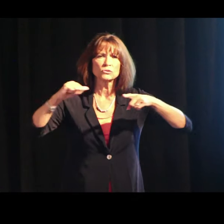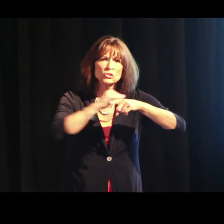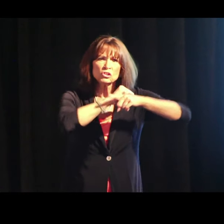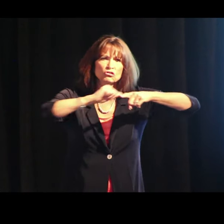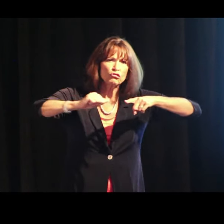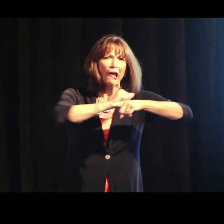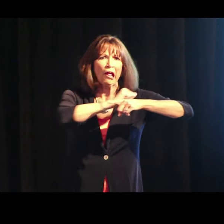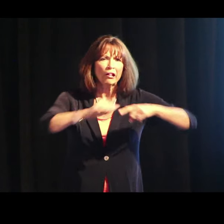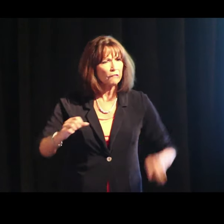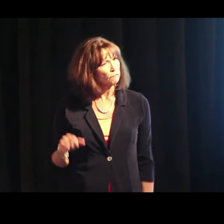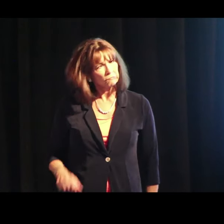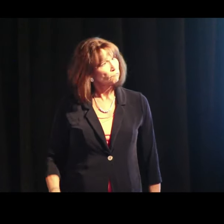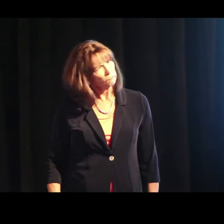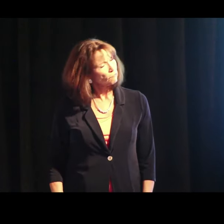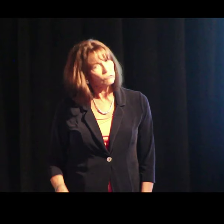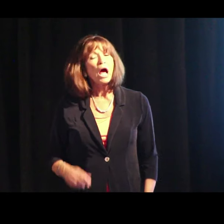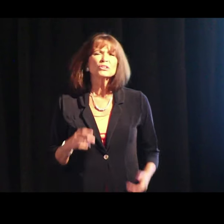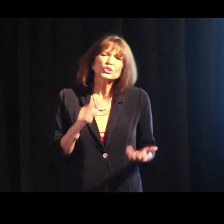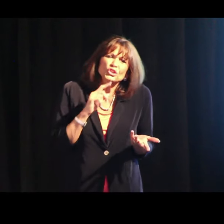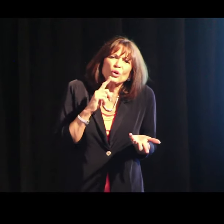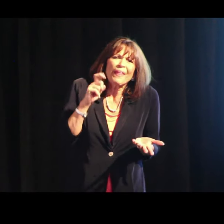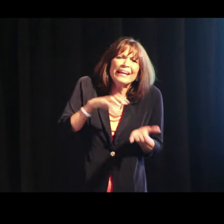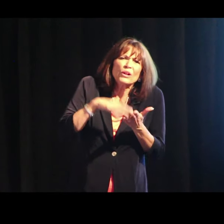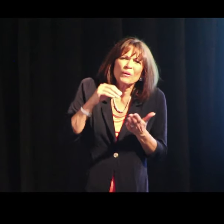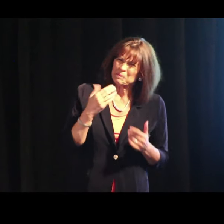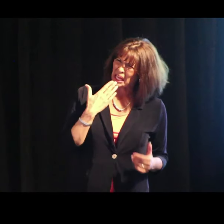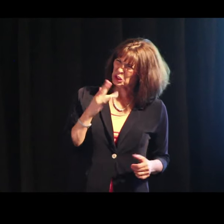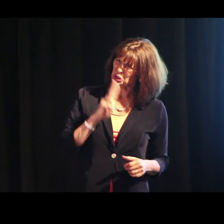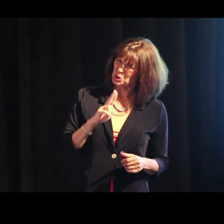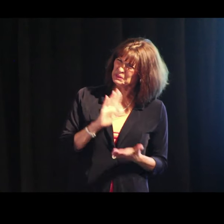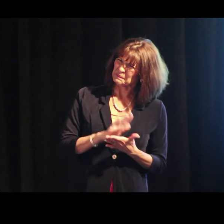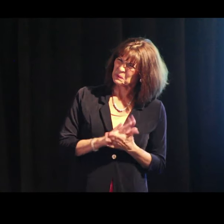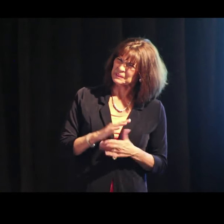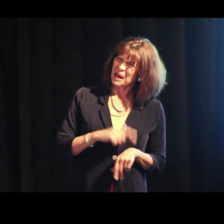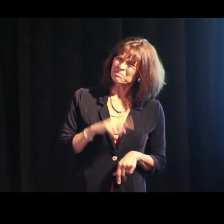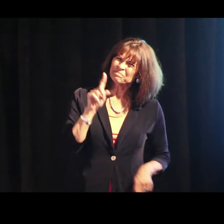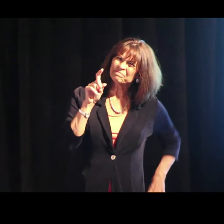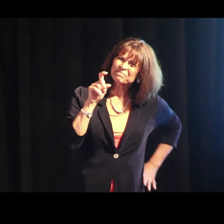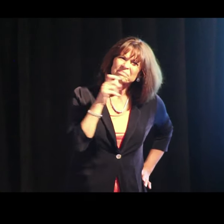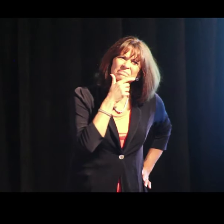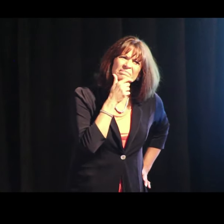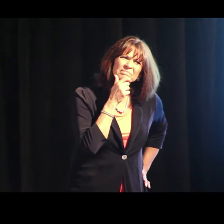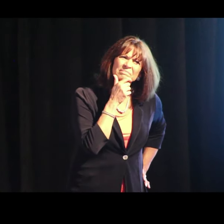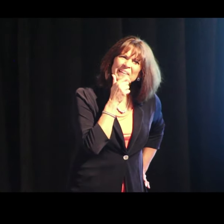and just drill their multiplication tables it's using technology, sure, they're learning but is that really good use of school time?